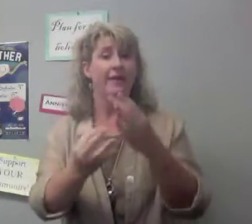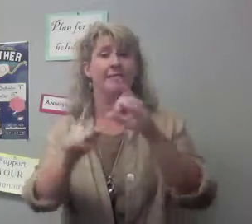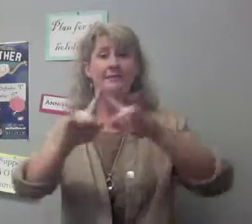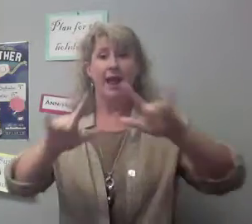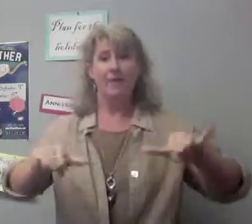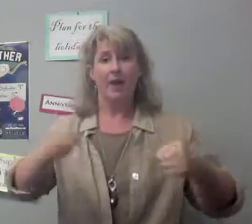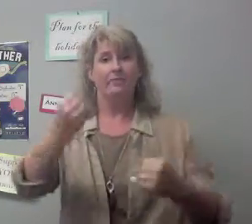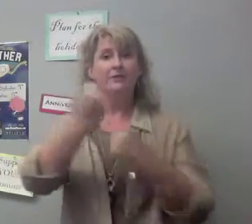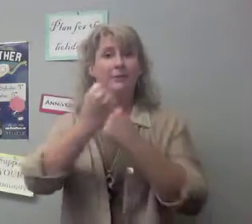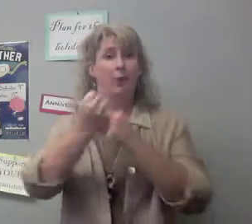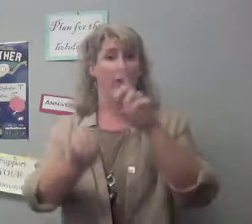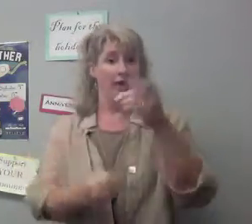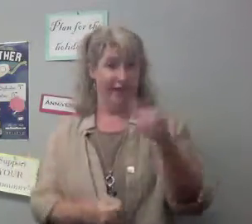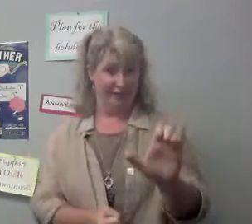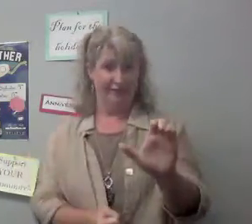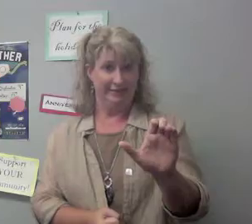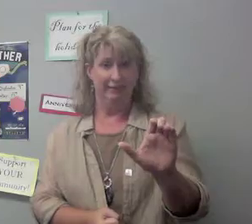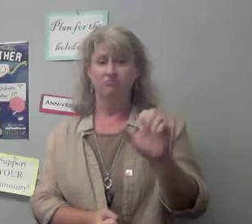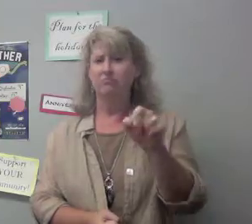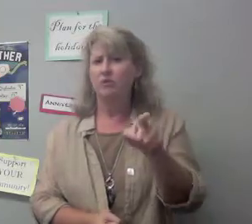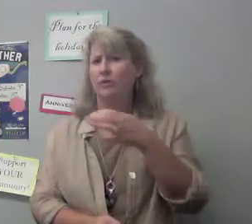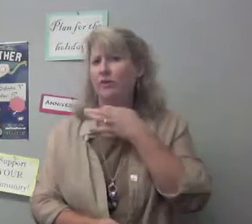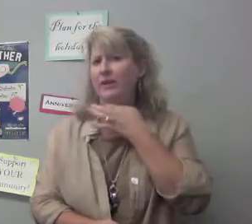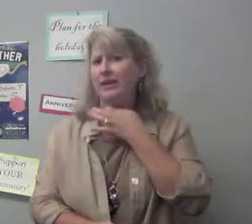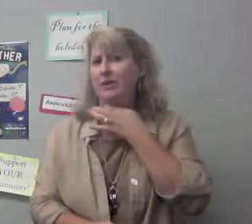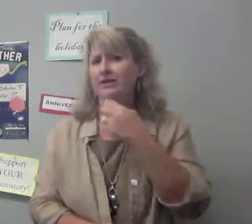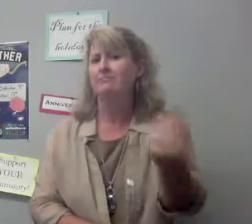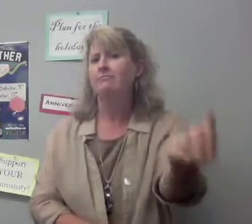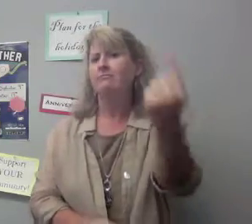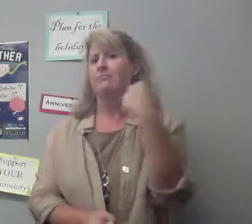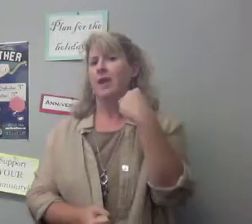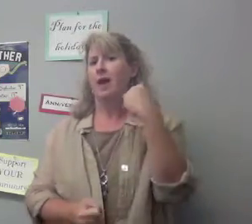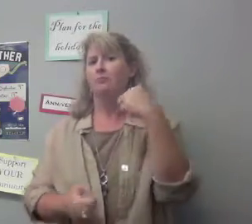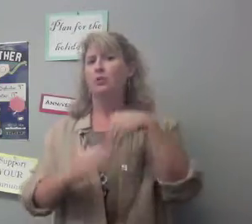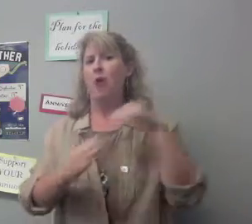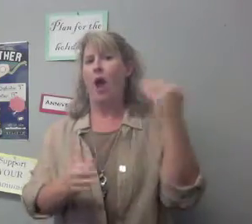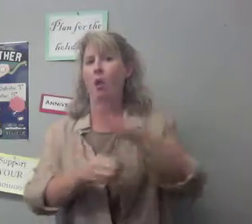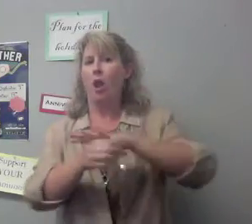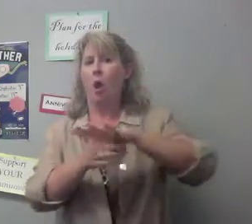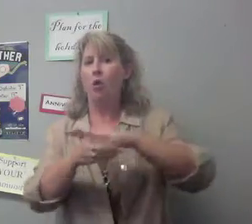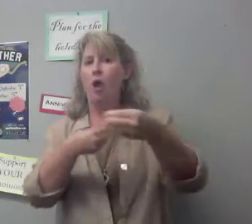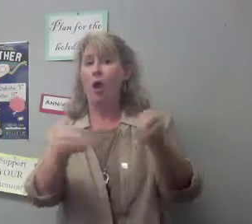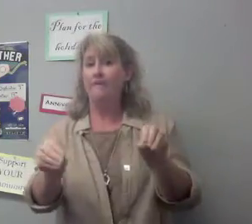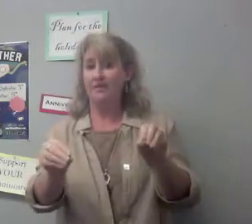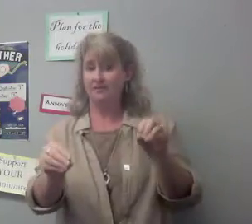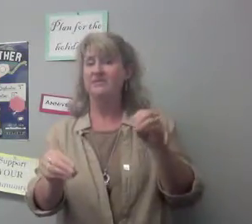while supporting DHHSC at the same time. If you're curious, come to our local DHHSC office.